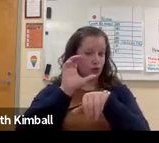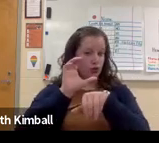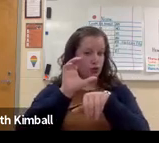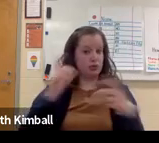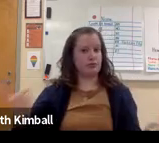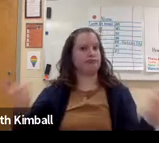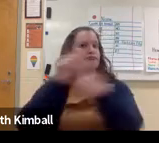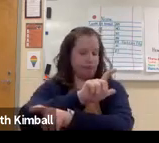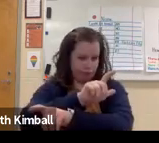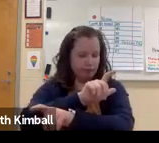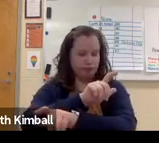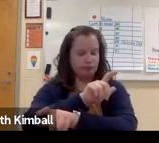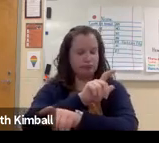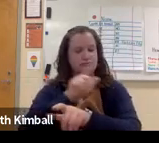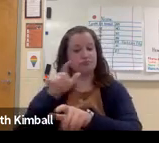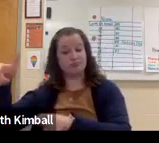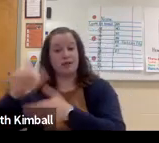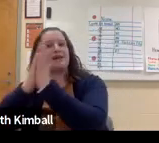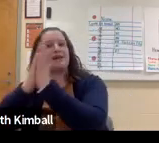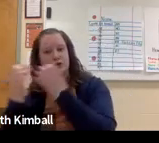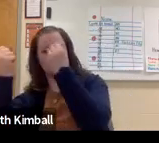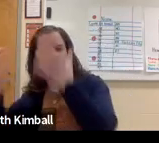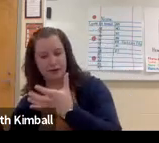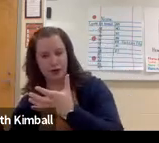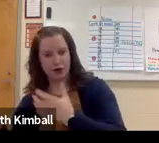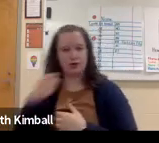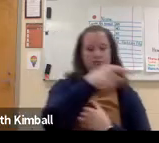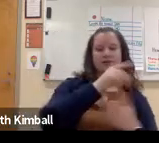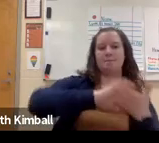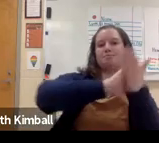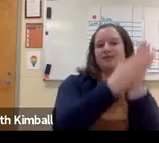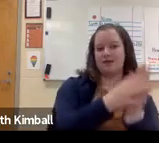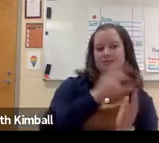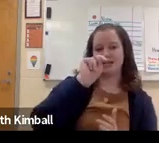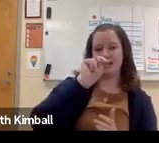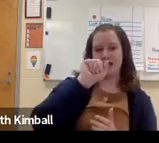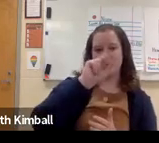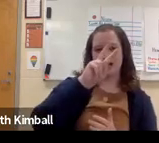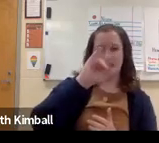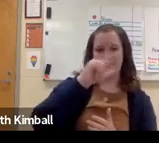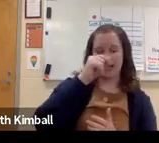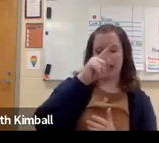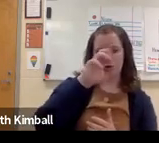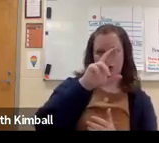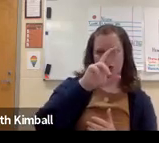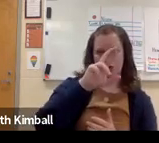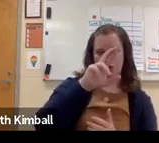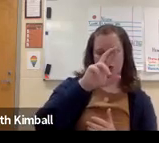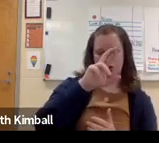Or you can open up separate tabs on the computer and then they can swap over, so that they switch roles.